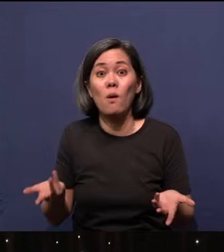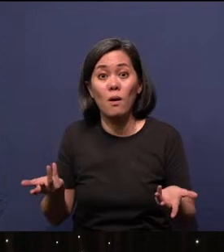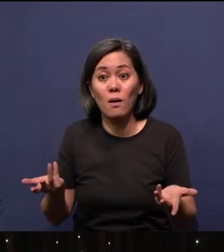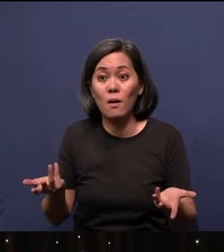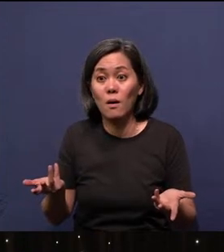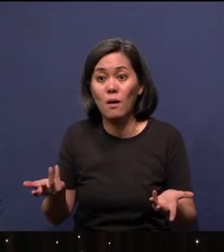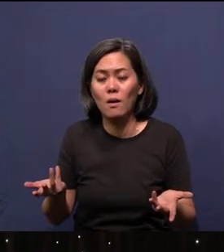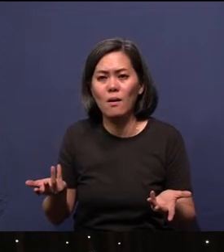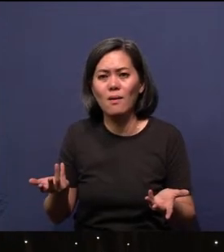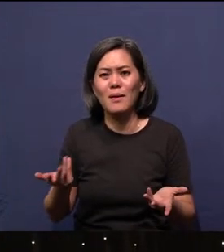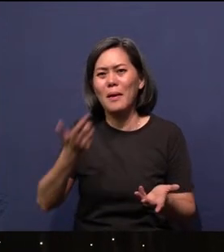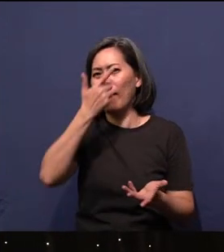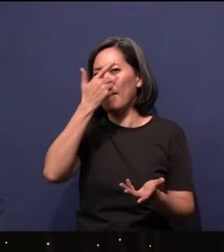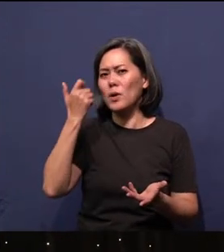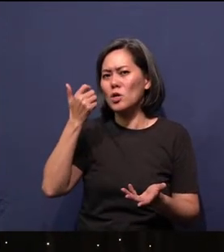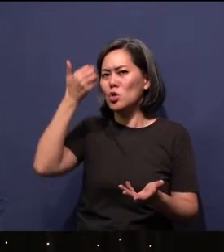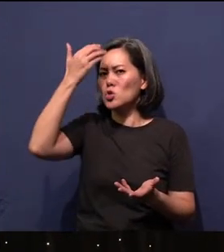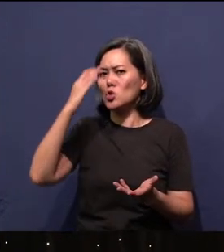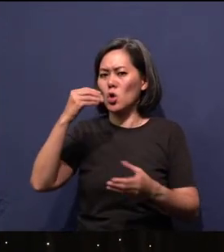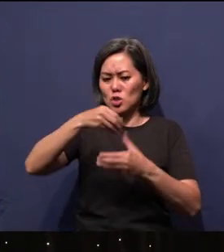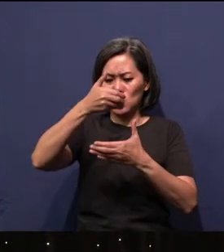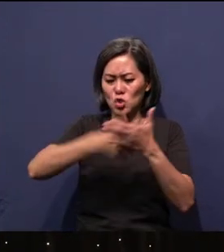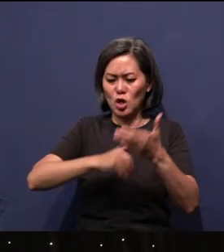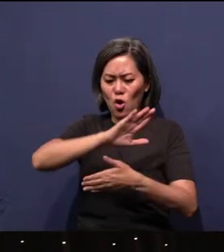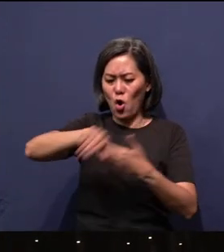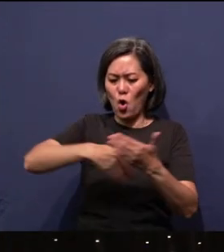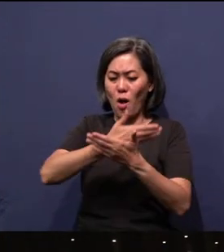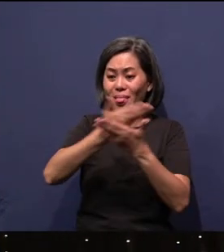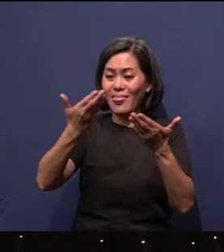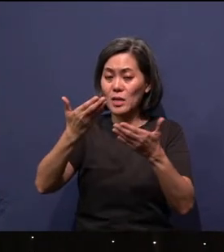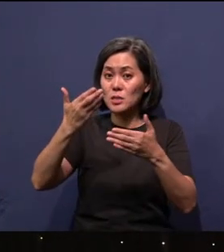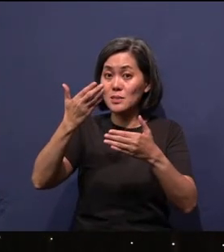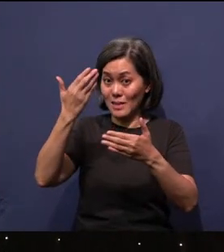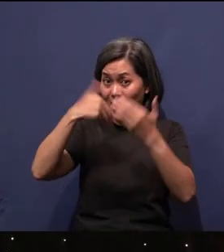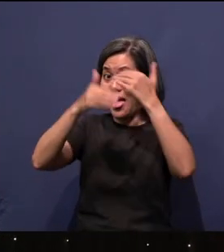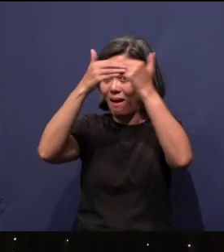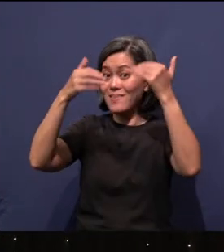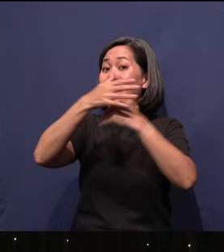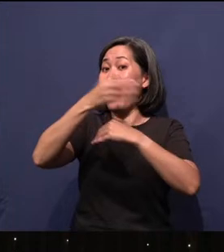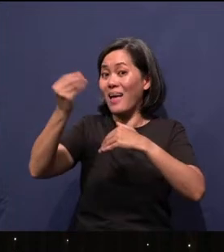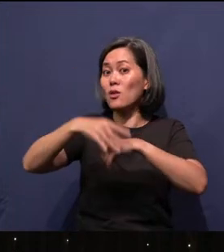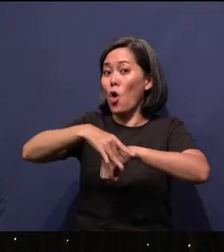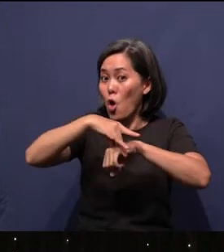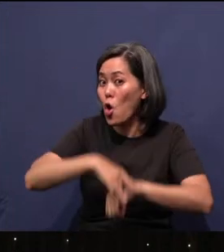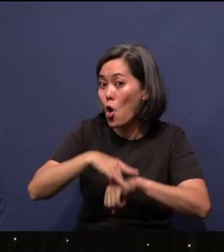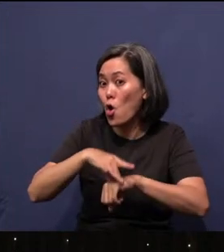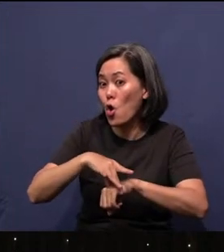Because if God is in charge of all things in heaven and on earth… Sorry, the last